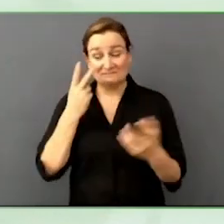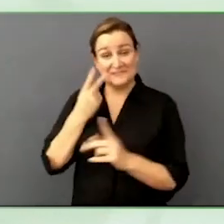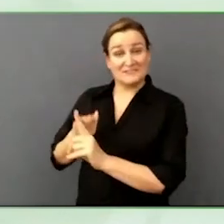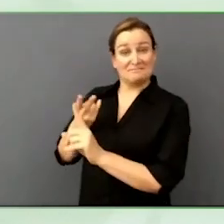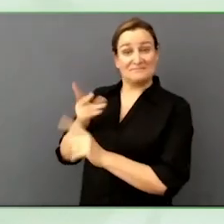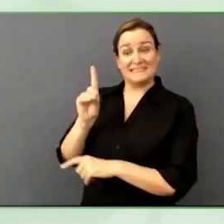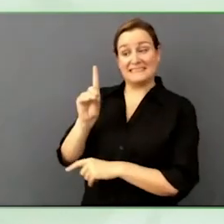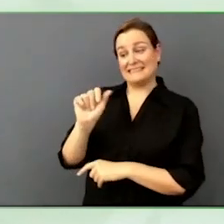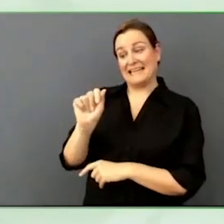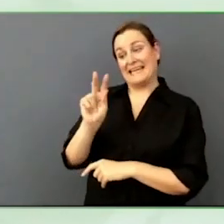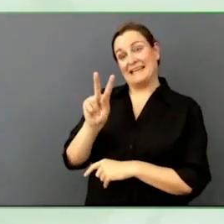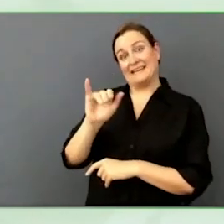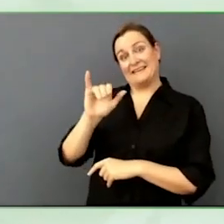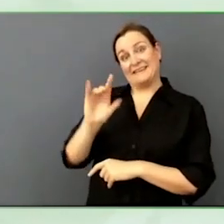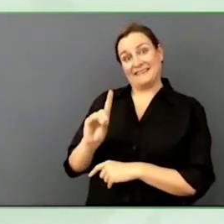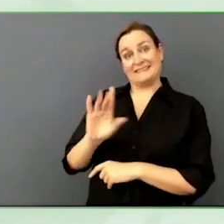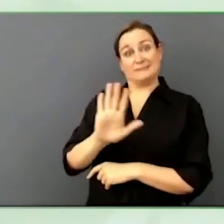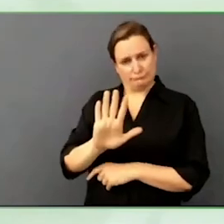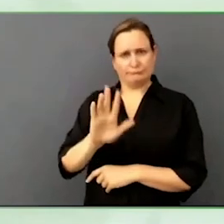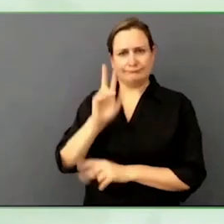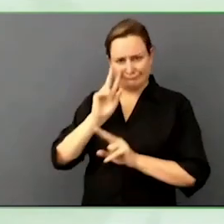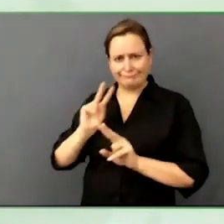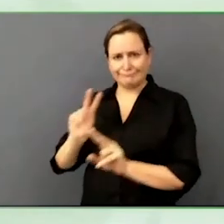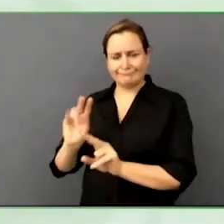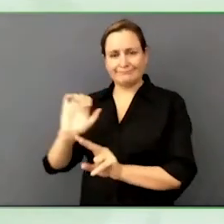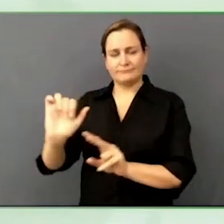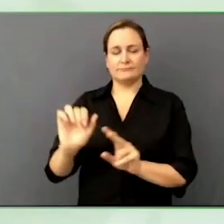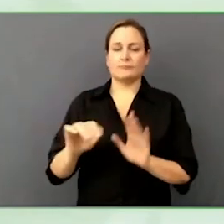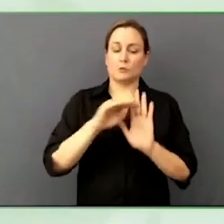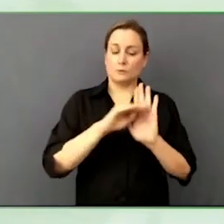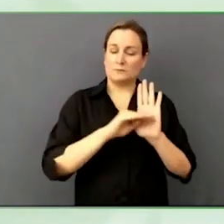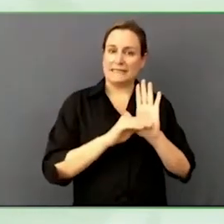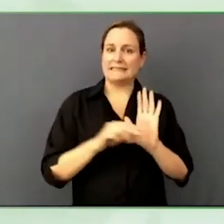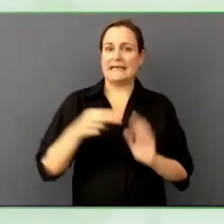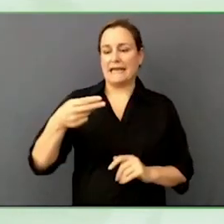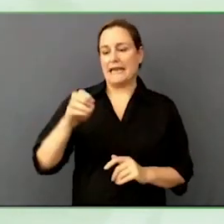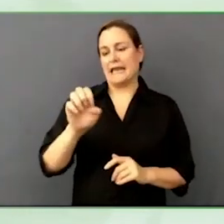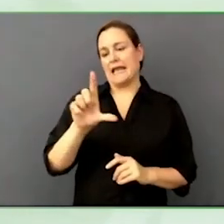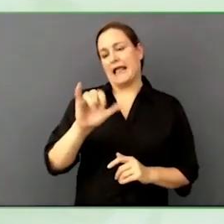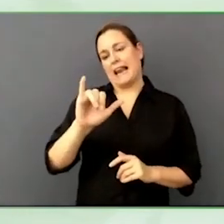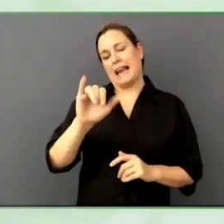his website. The pleasure was all mine. Thank you.